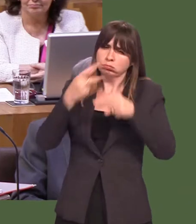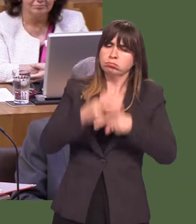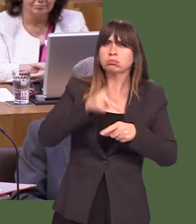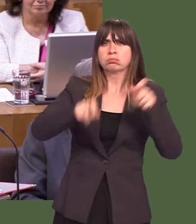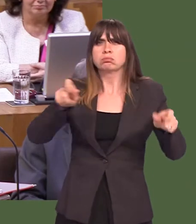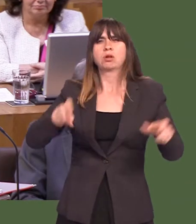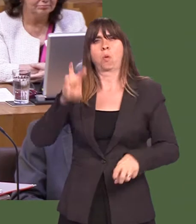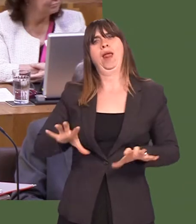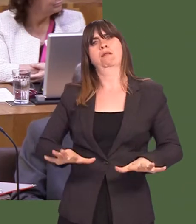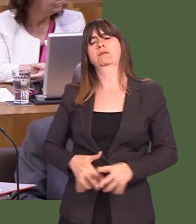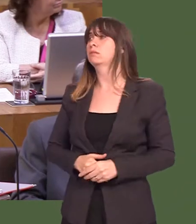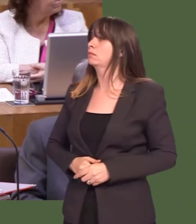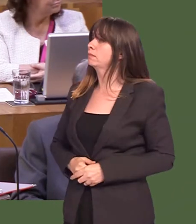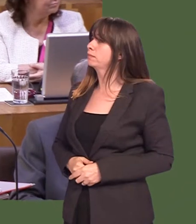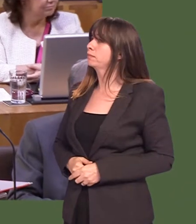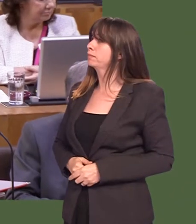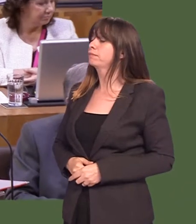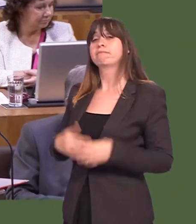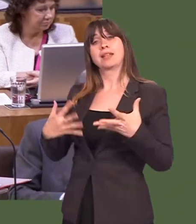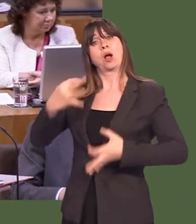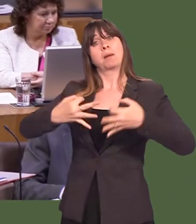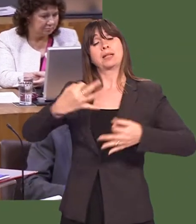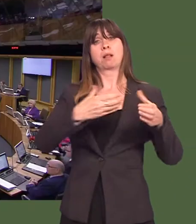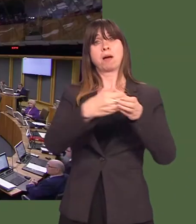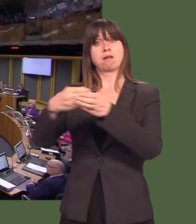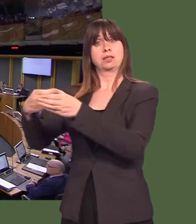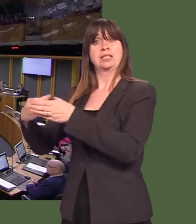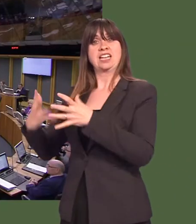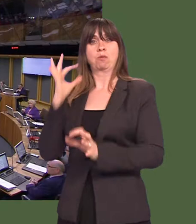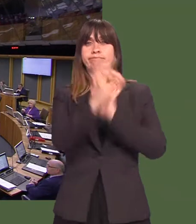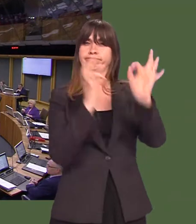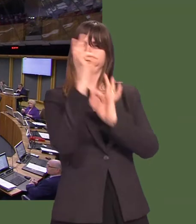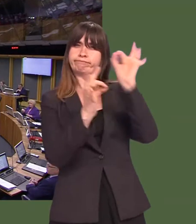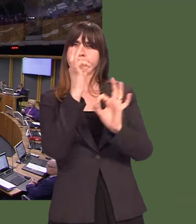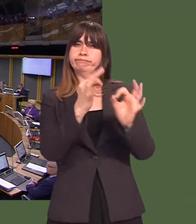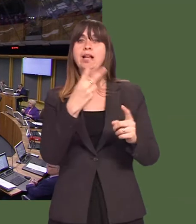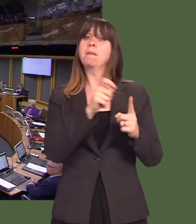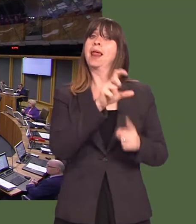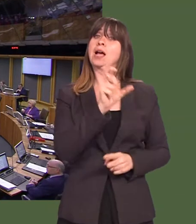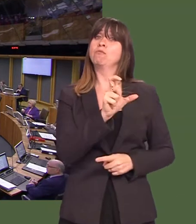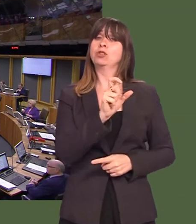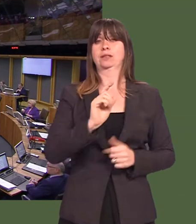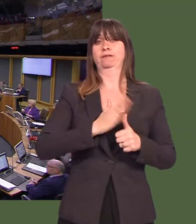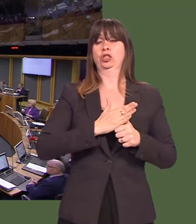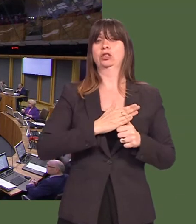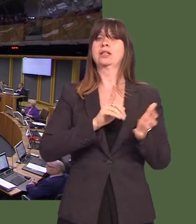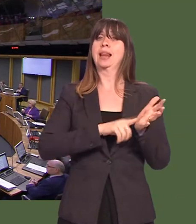Y Llywydd / The Llywydd: I now call on the party leaders to question the First Minister. The Leader of Plaid Cymru, Leanne Wood.